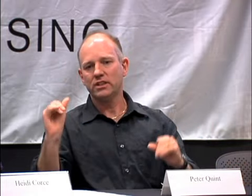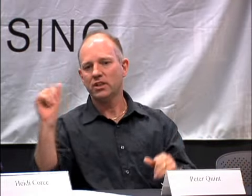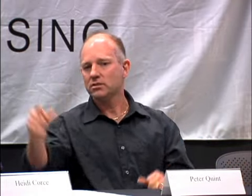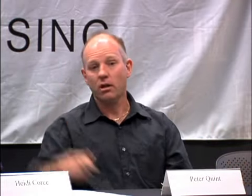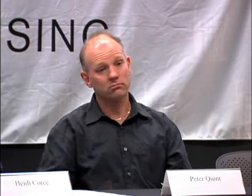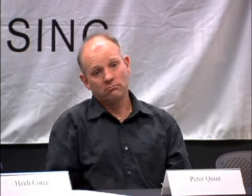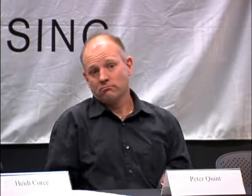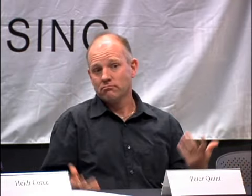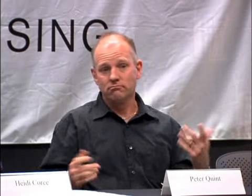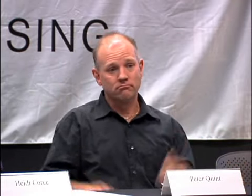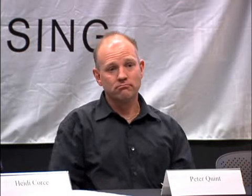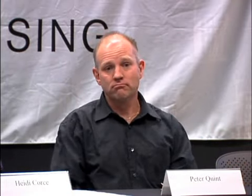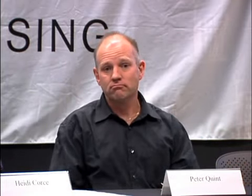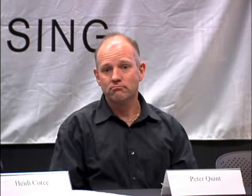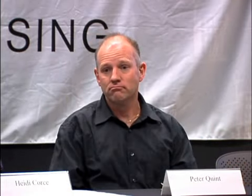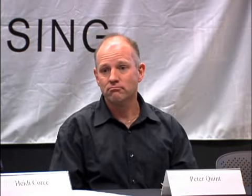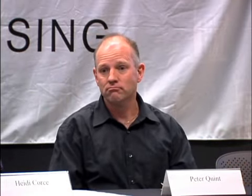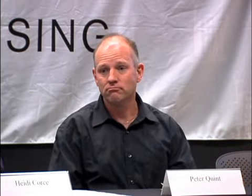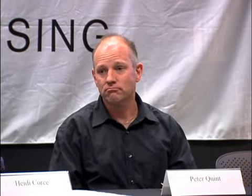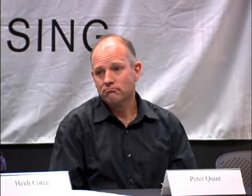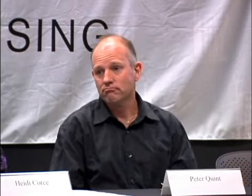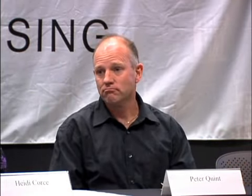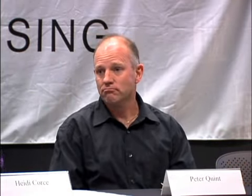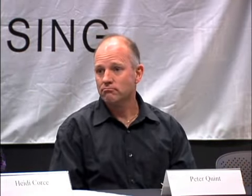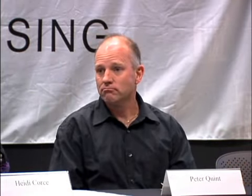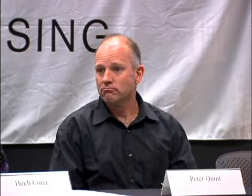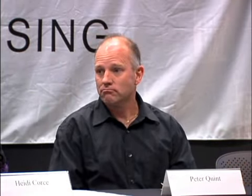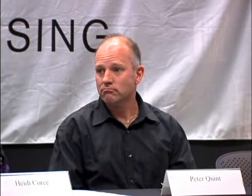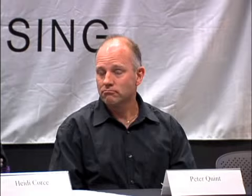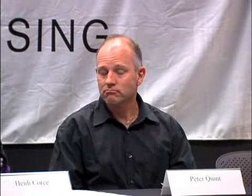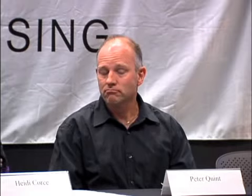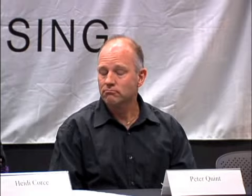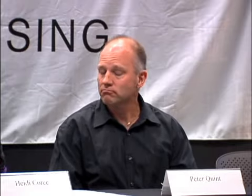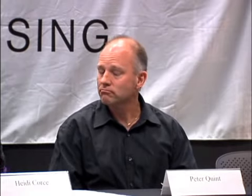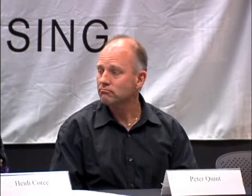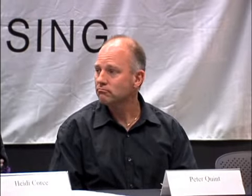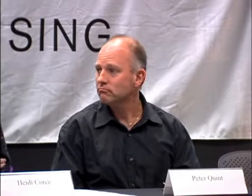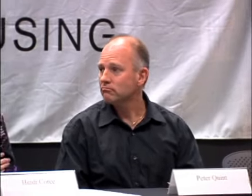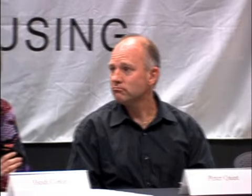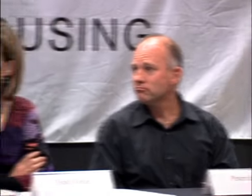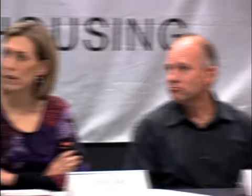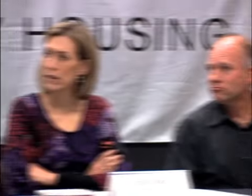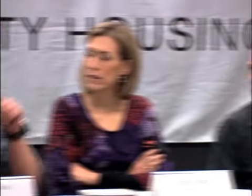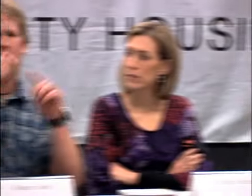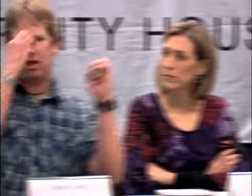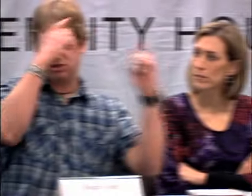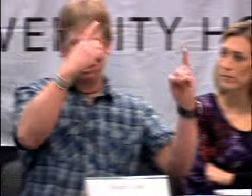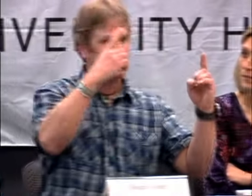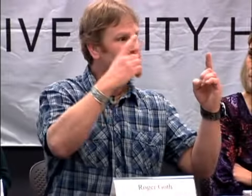WHAT WAS INSIDE THEM. AND I QUIT AND I DECIDED TO TEACH IN ASL.